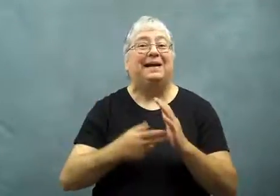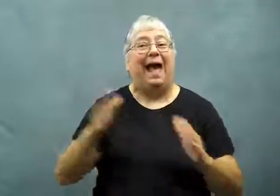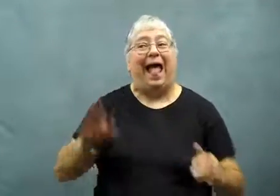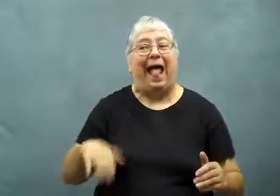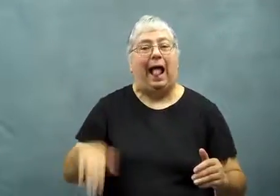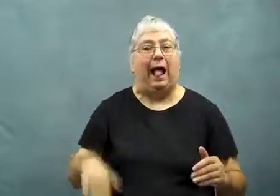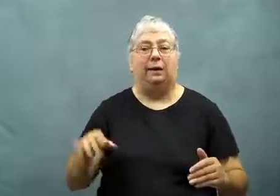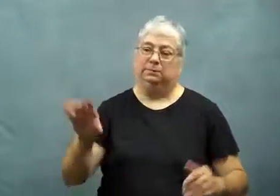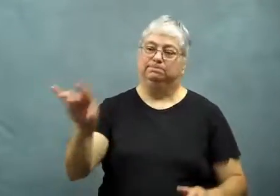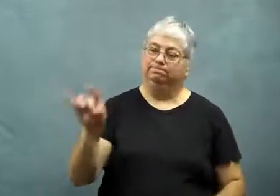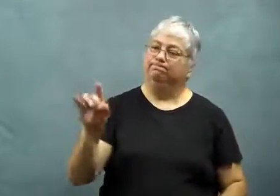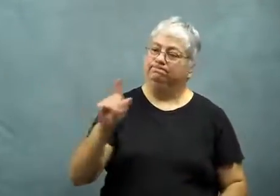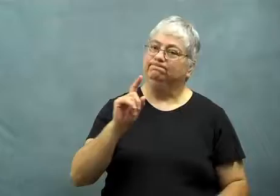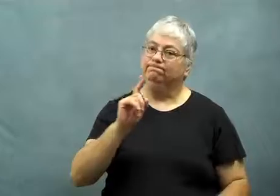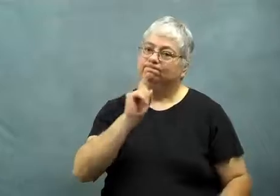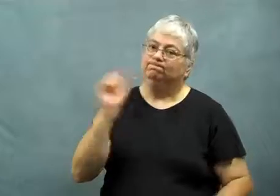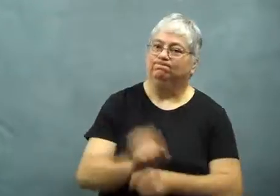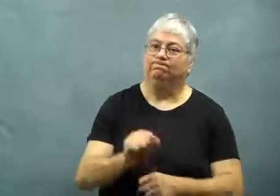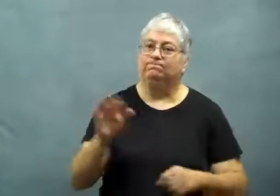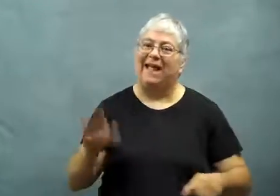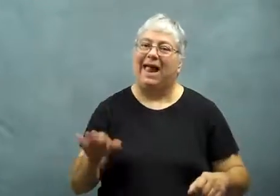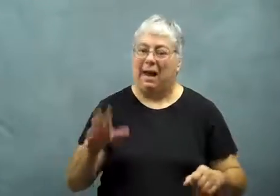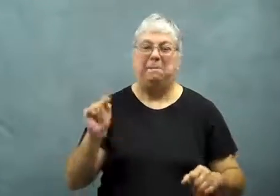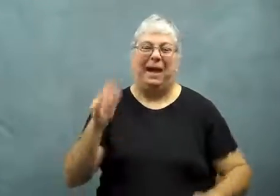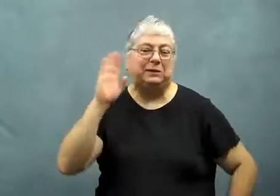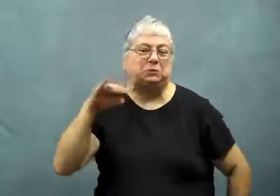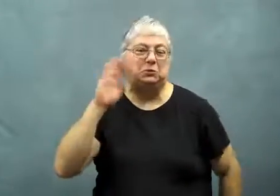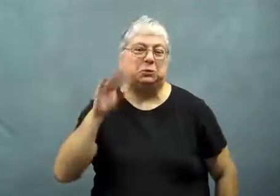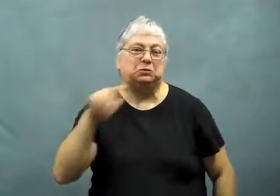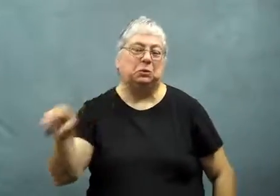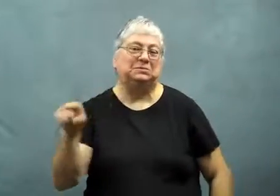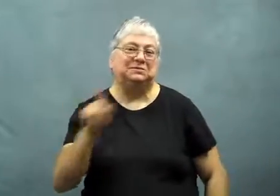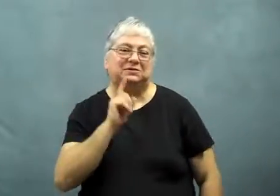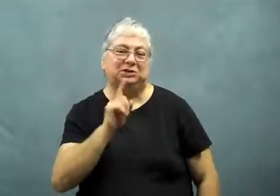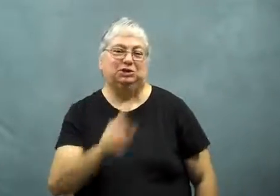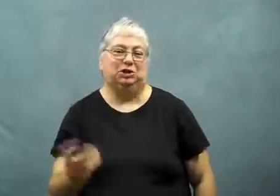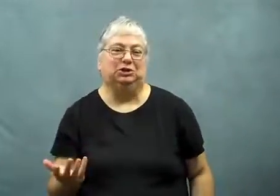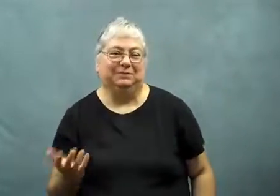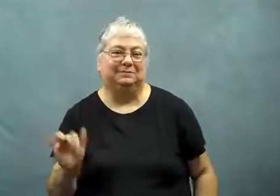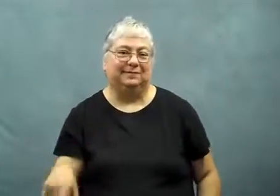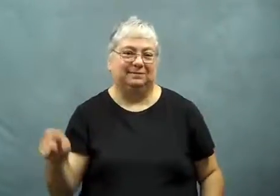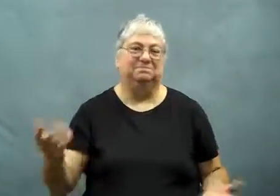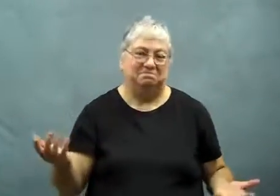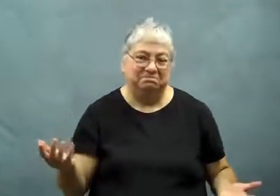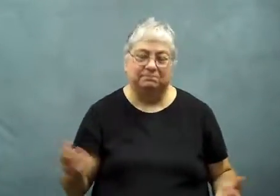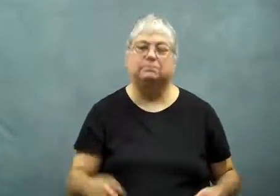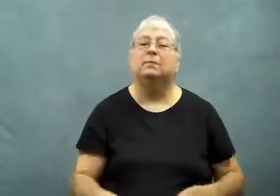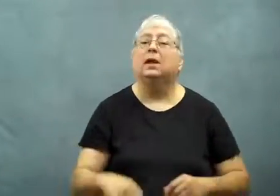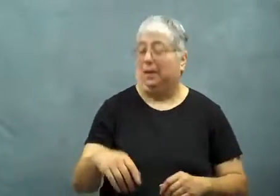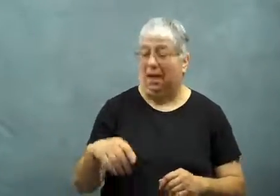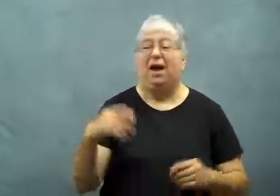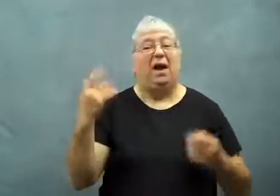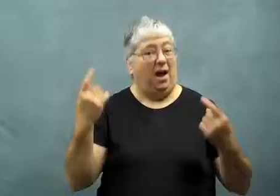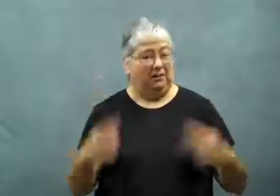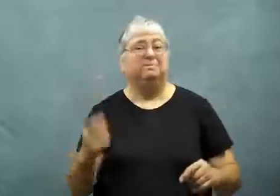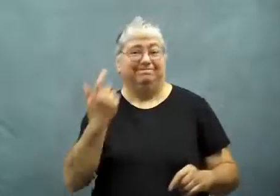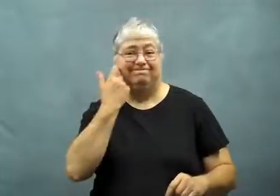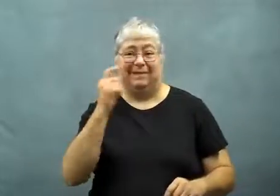That meant he was the likely choice but it hadn't been formalized yet.